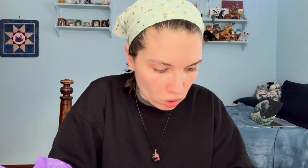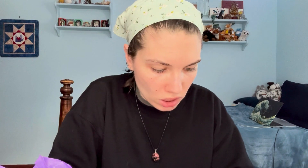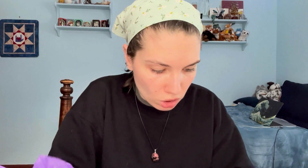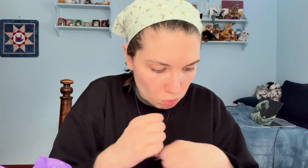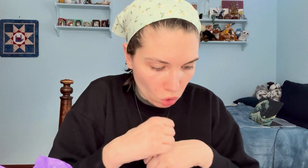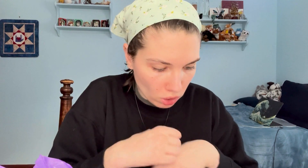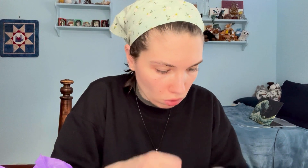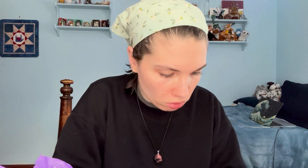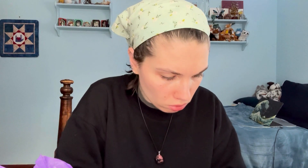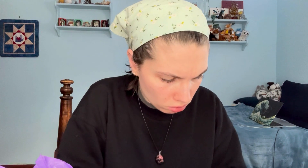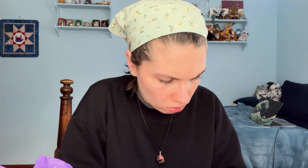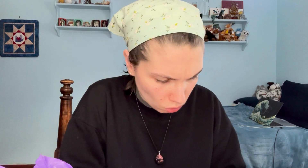Crystals!